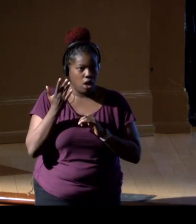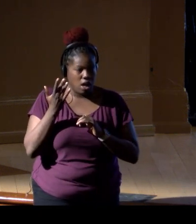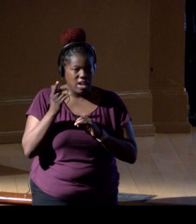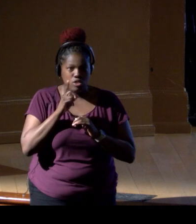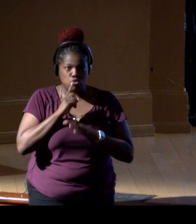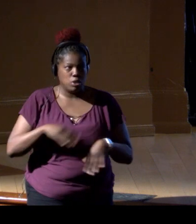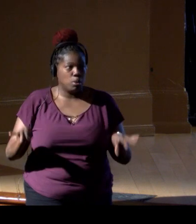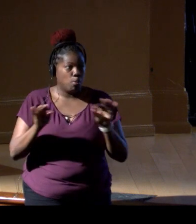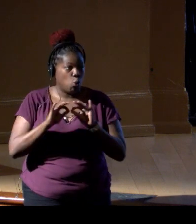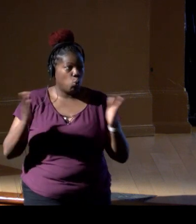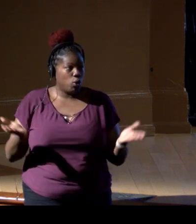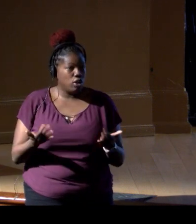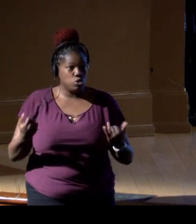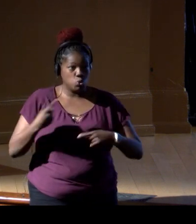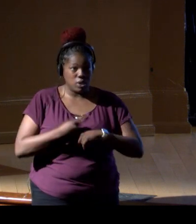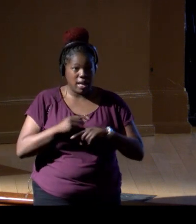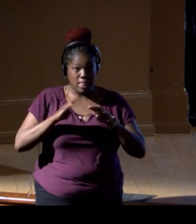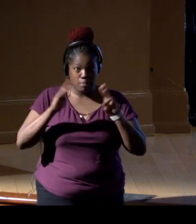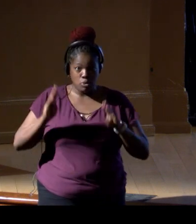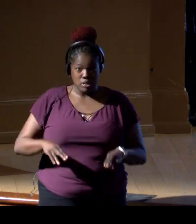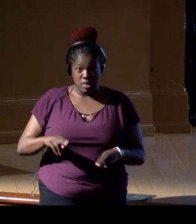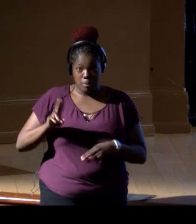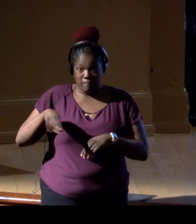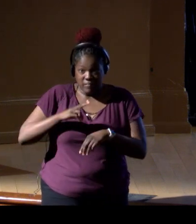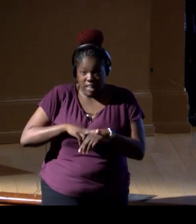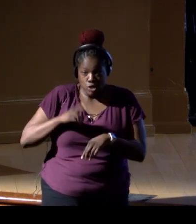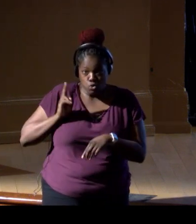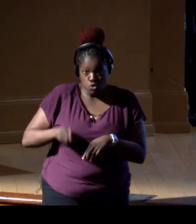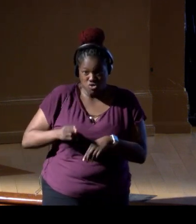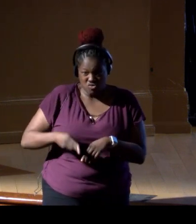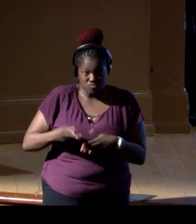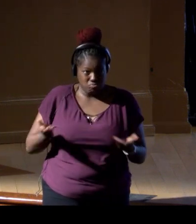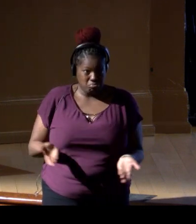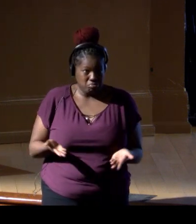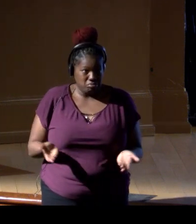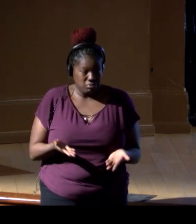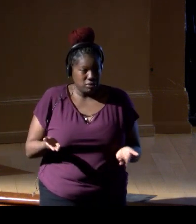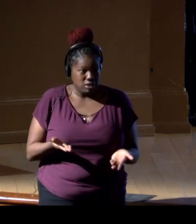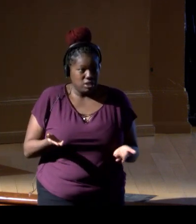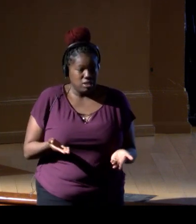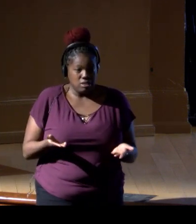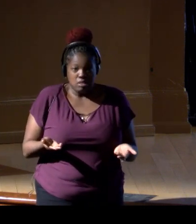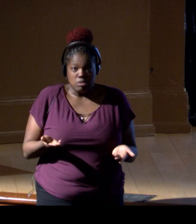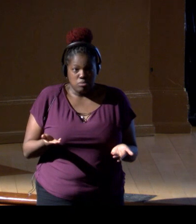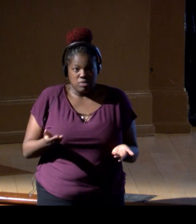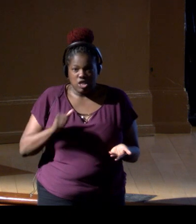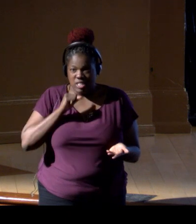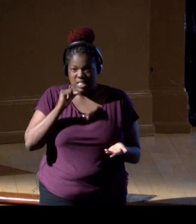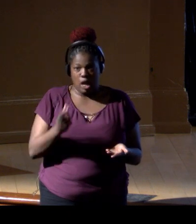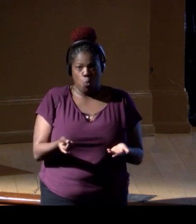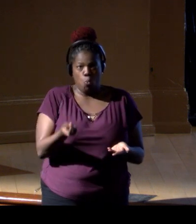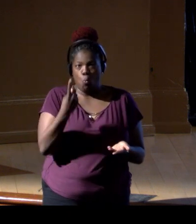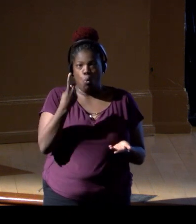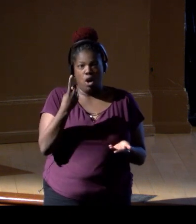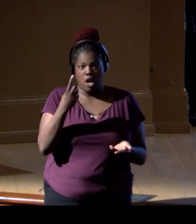that we are here today at the Museum of Natural History, which for me is, you know, there is not just one Washington Monument.